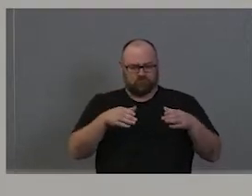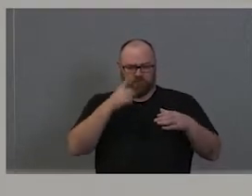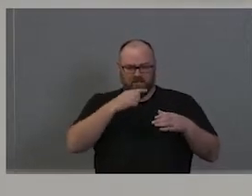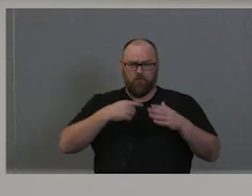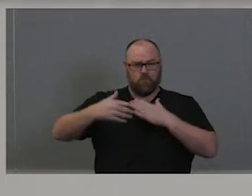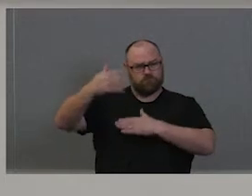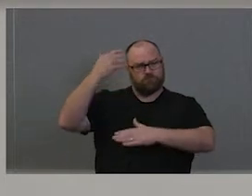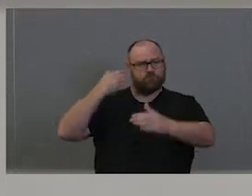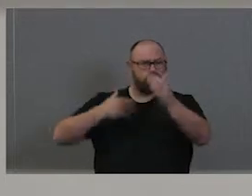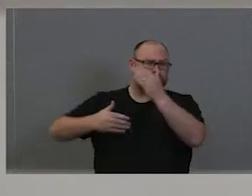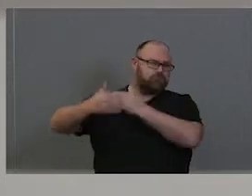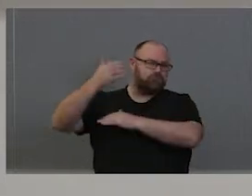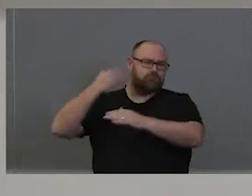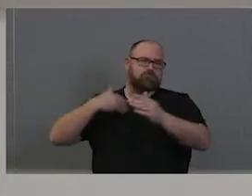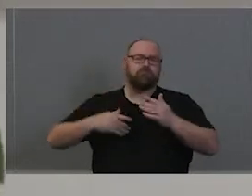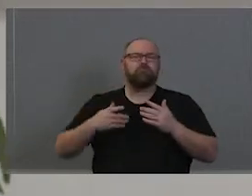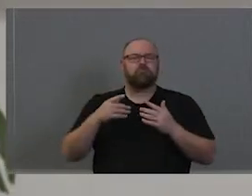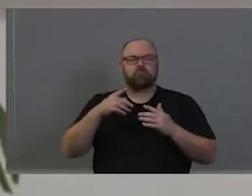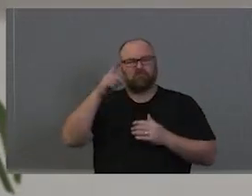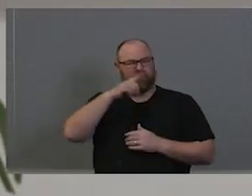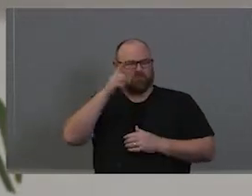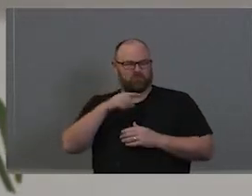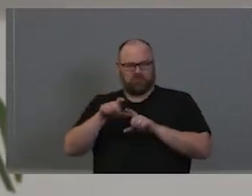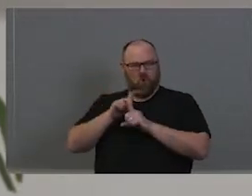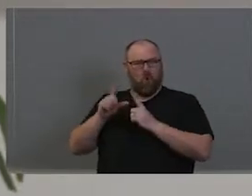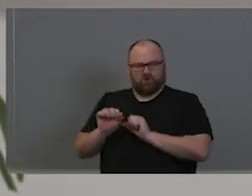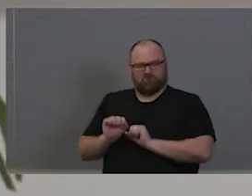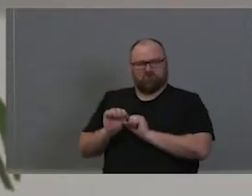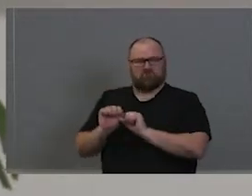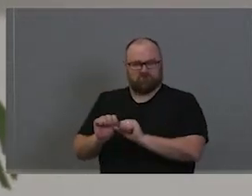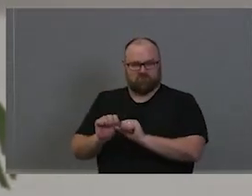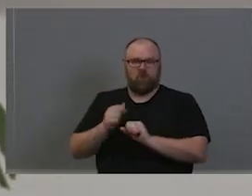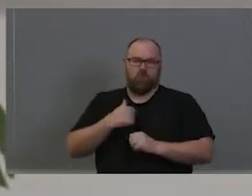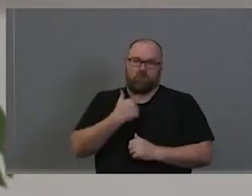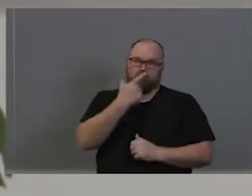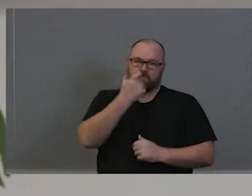culture in the whole wide world. What a privilege to be here. So, thank you so much Uncle.